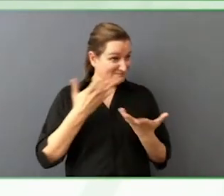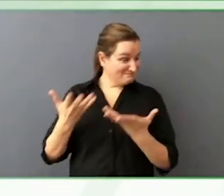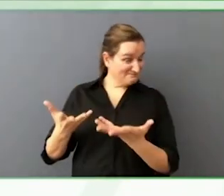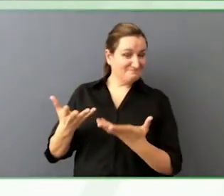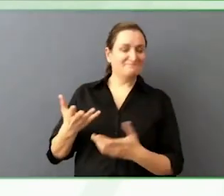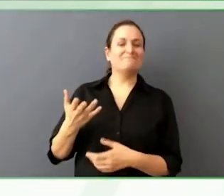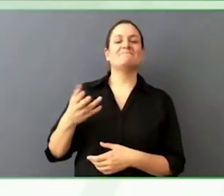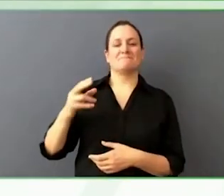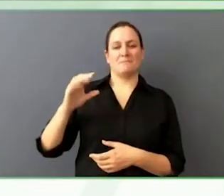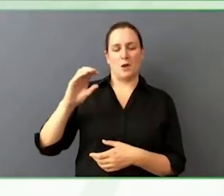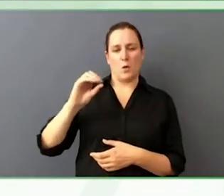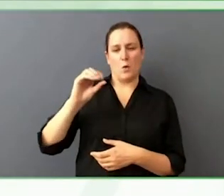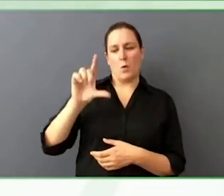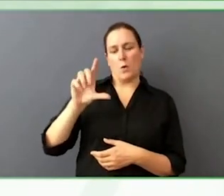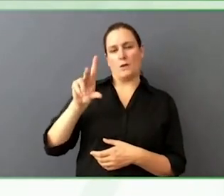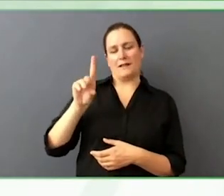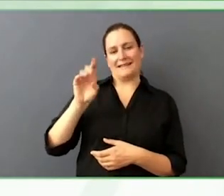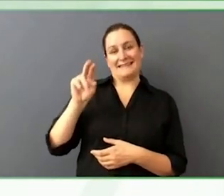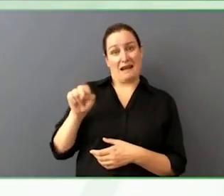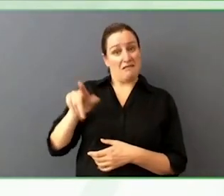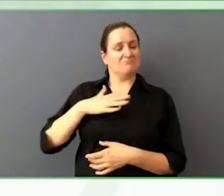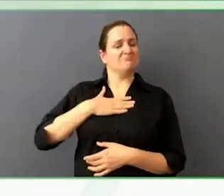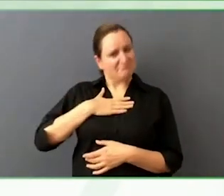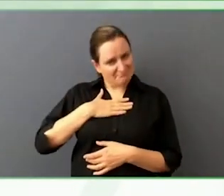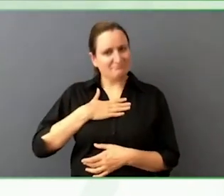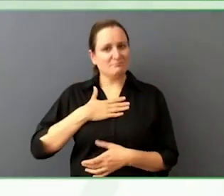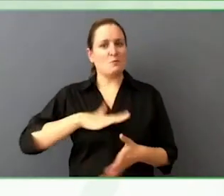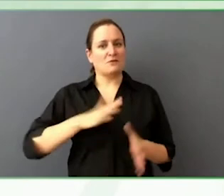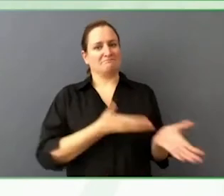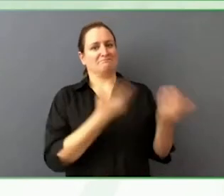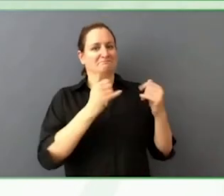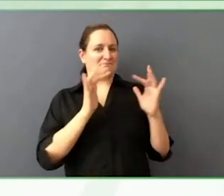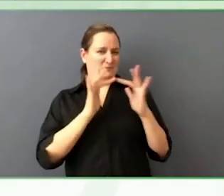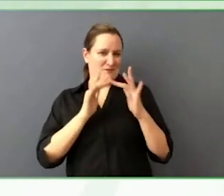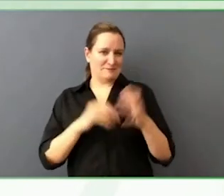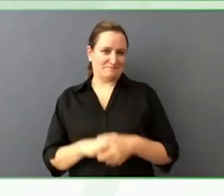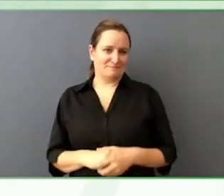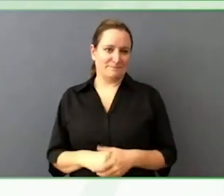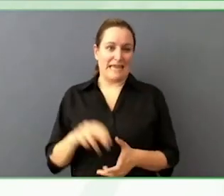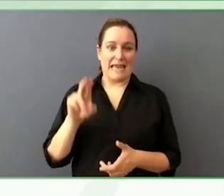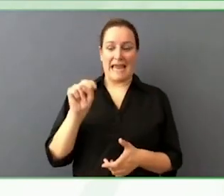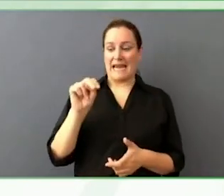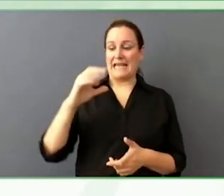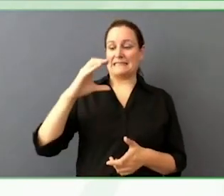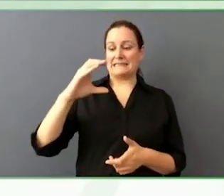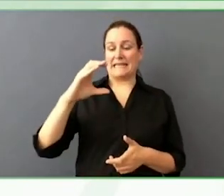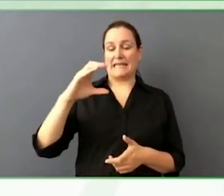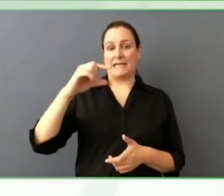I would just summarise, also the NCD Jacob abbreviation of the National Centre for disability journalism.